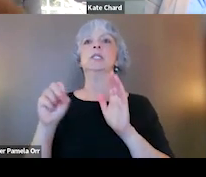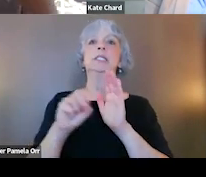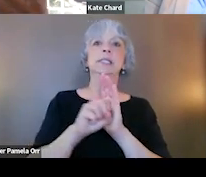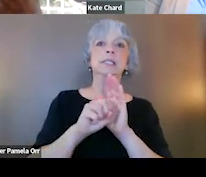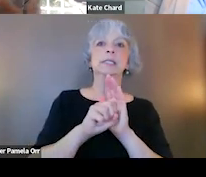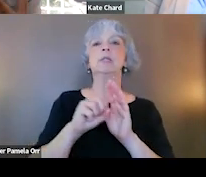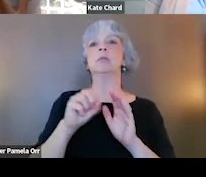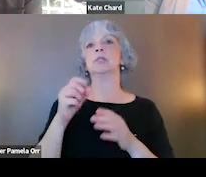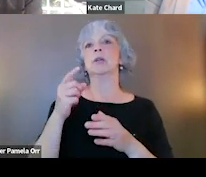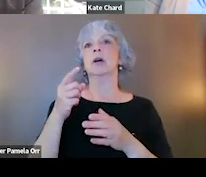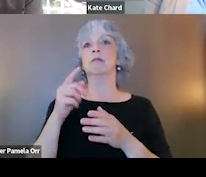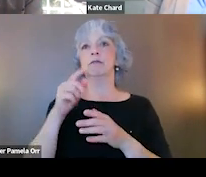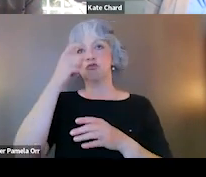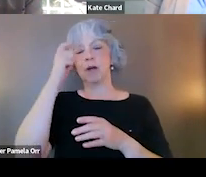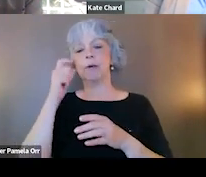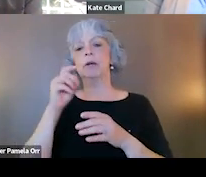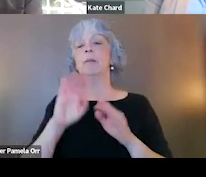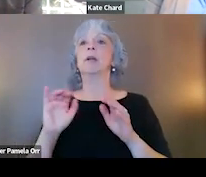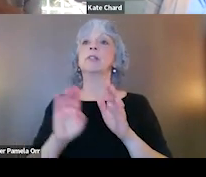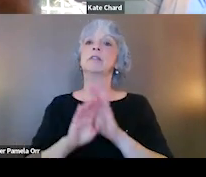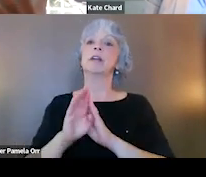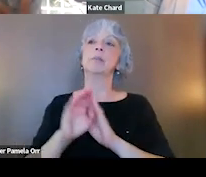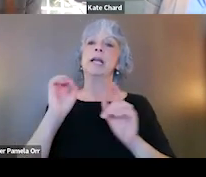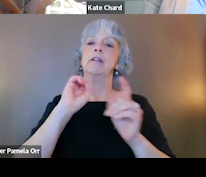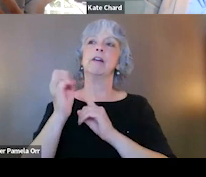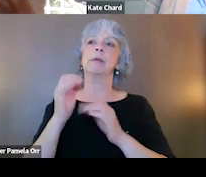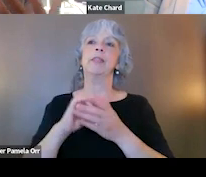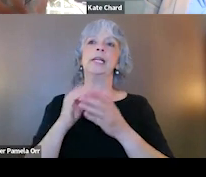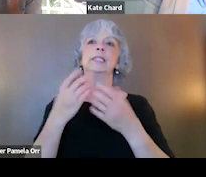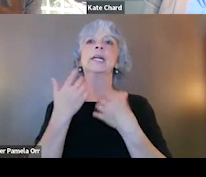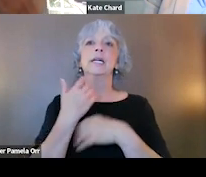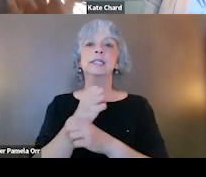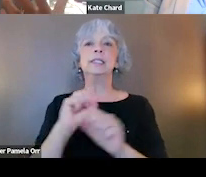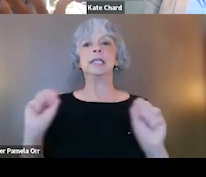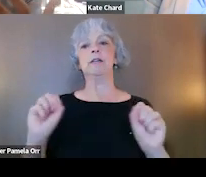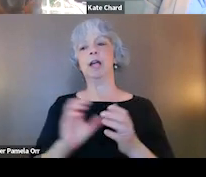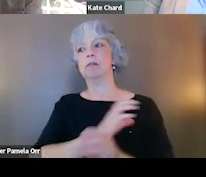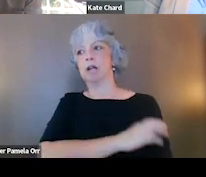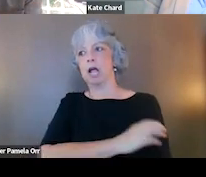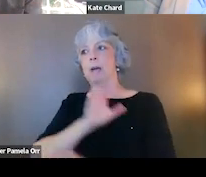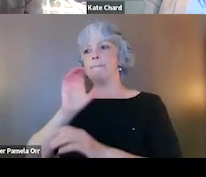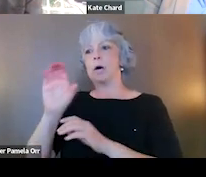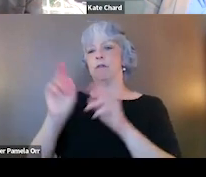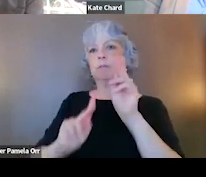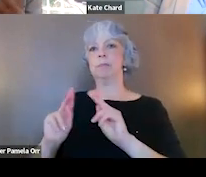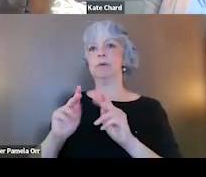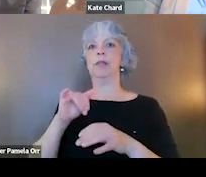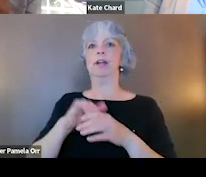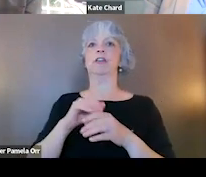as well as building an environment that's safe and empowering for individuals going through that system. So basically put simply,